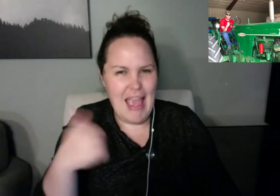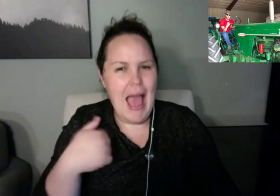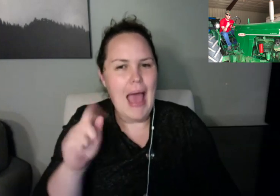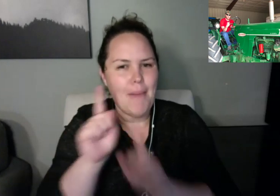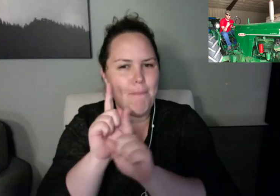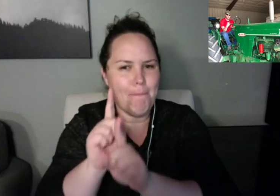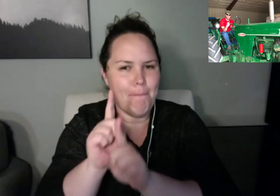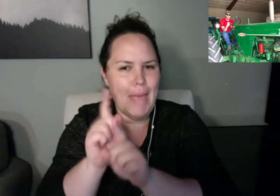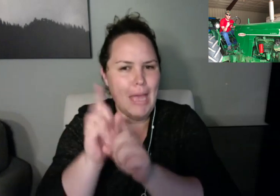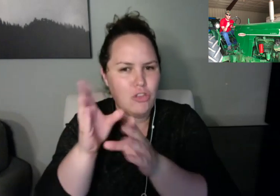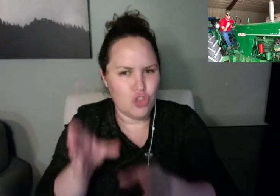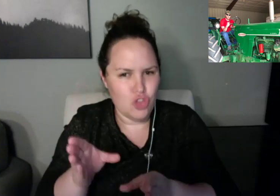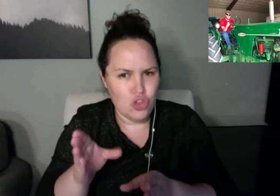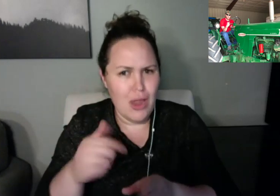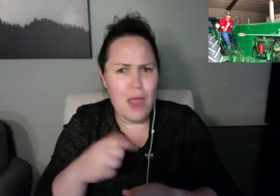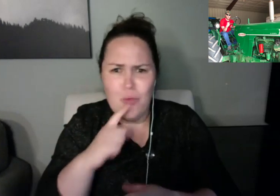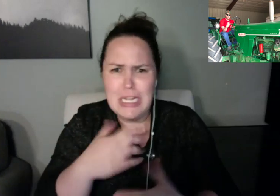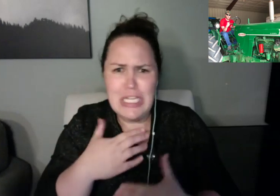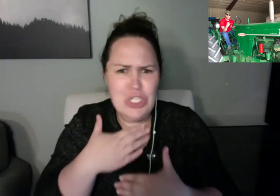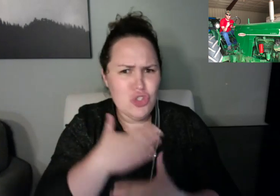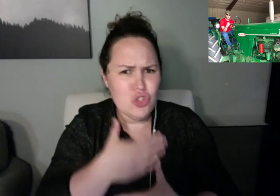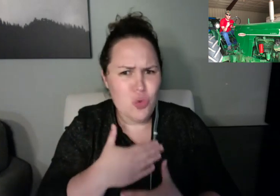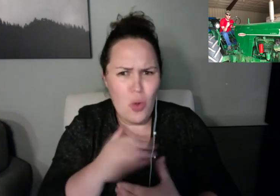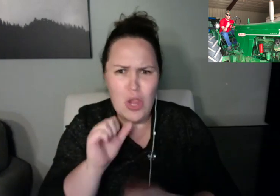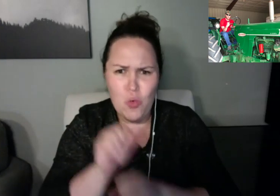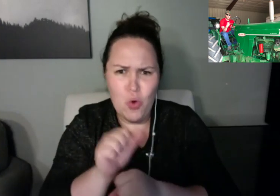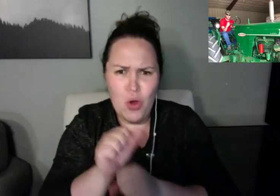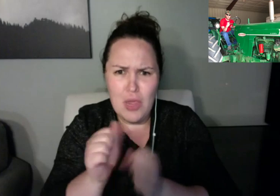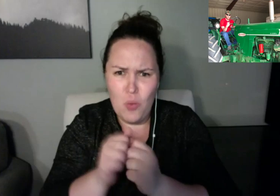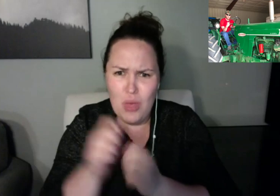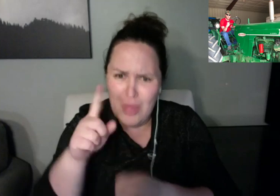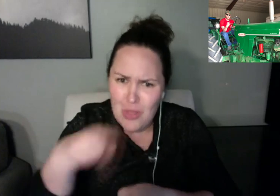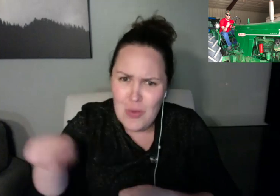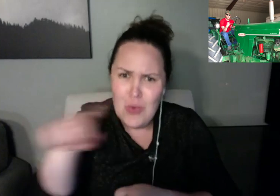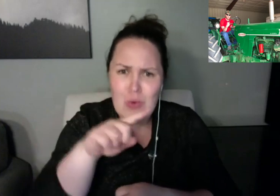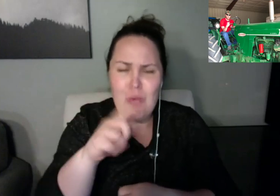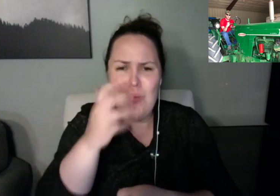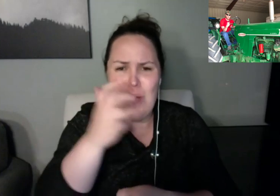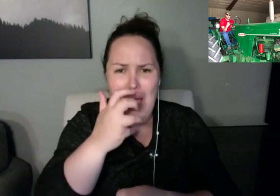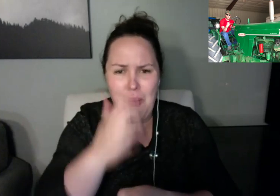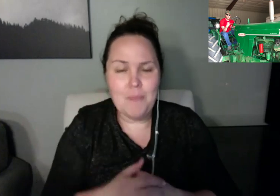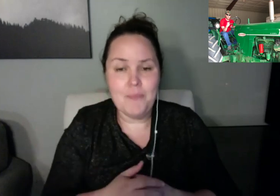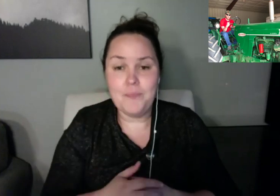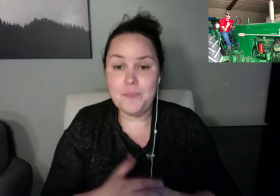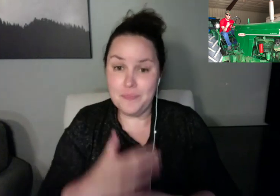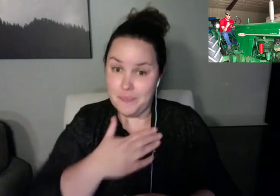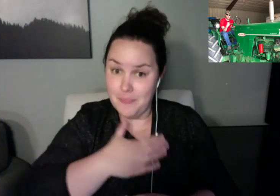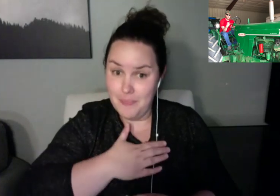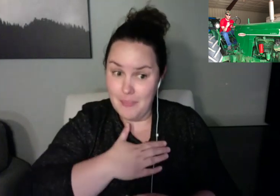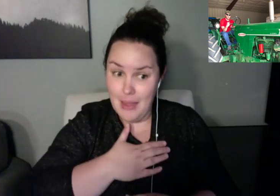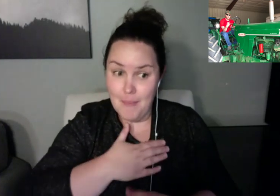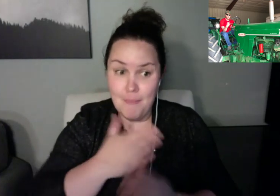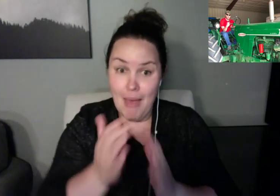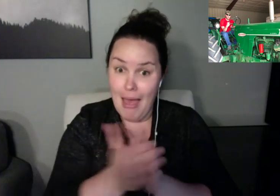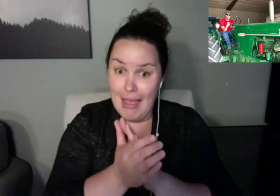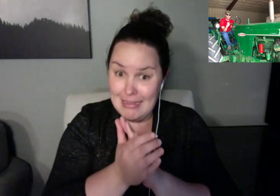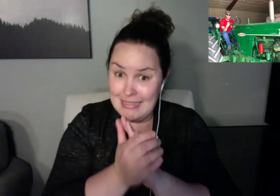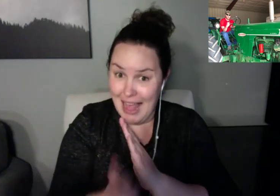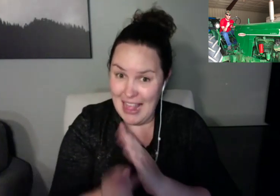And this year it's going to be really, really hard looking back or, you know, having somebody